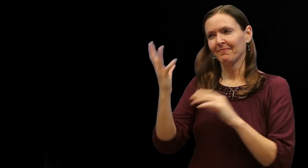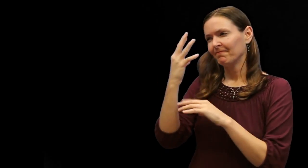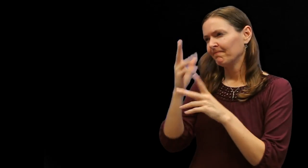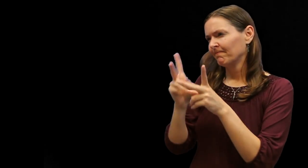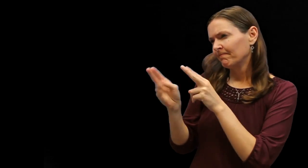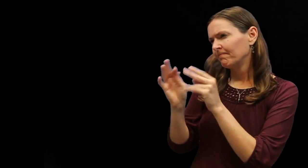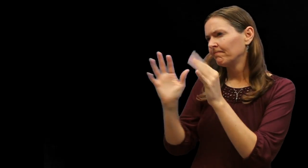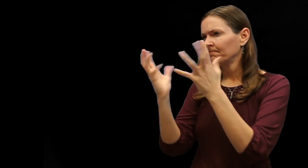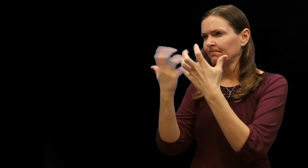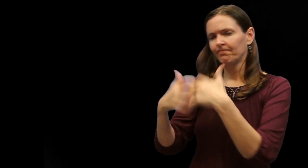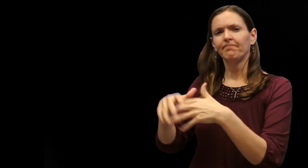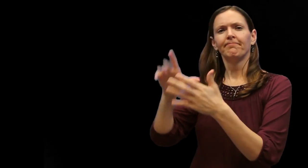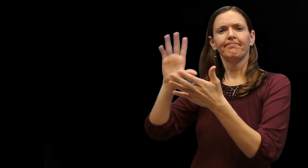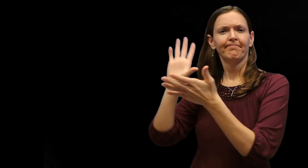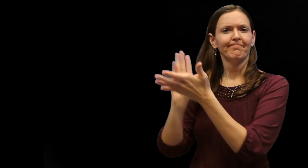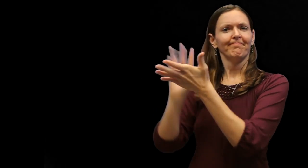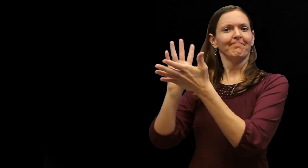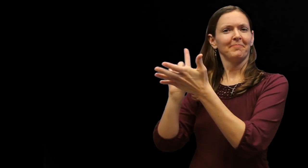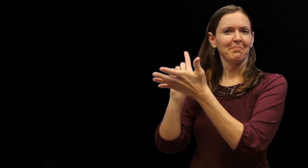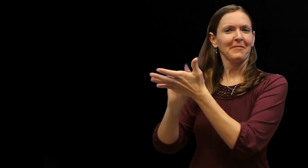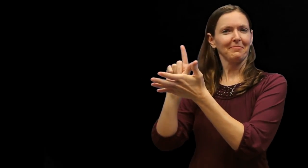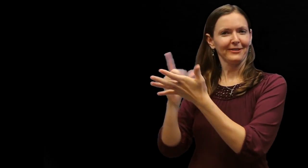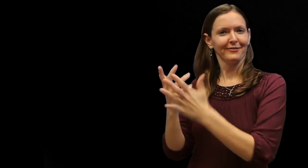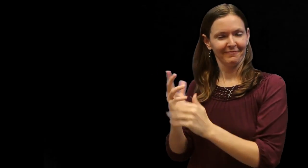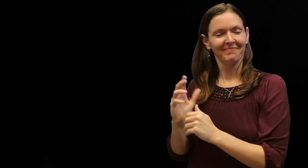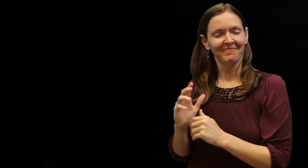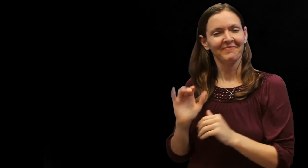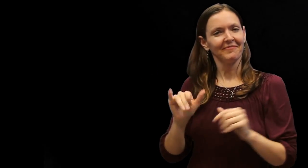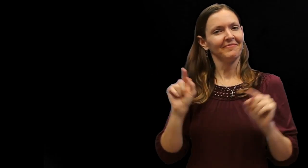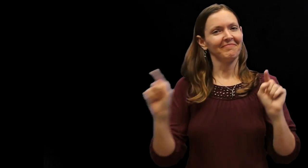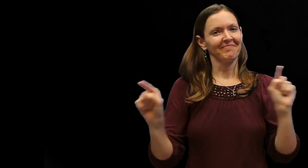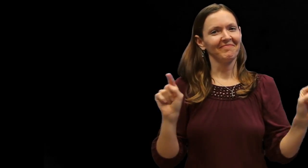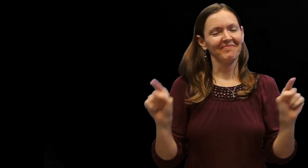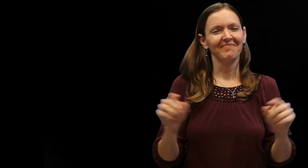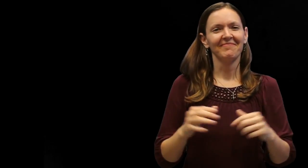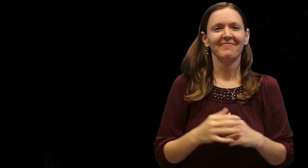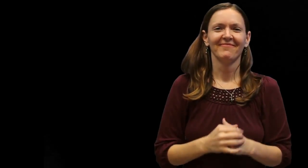A recorded presentation involves preparing, editing and organizing your video publication. That's what academic language looks like in ASL and English.